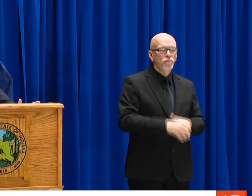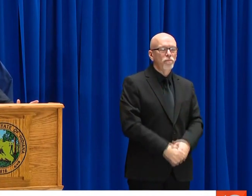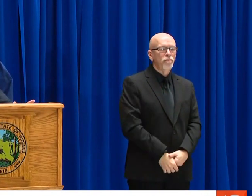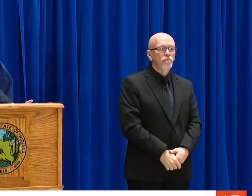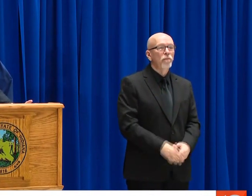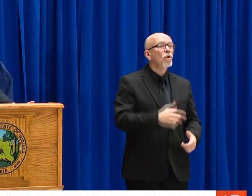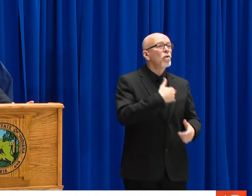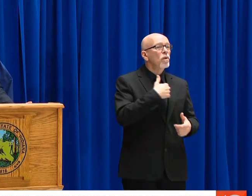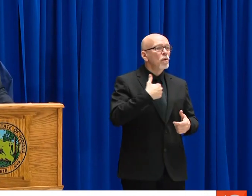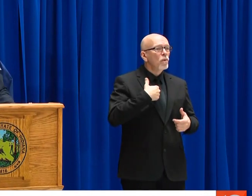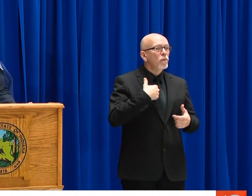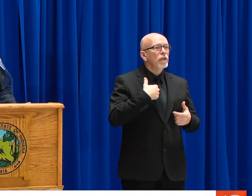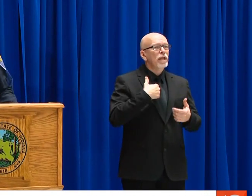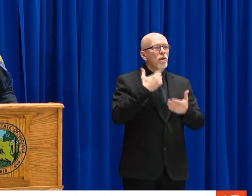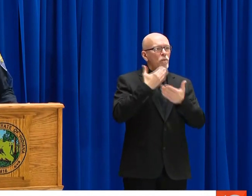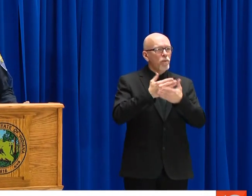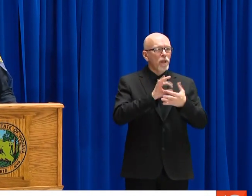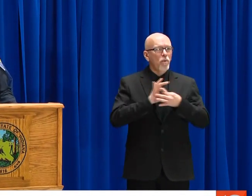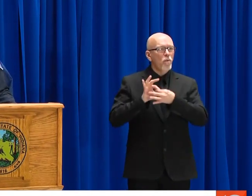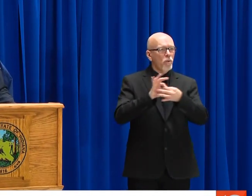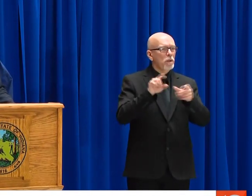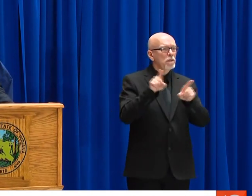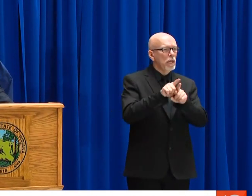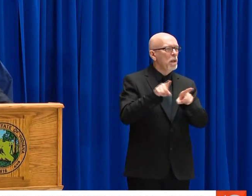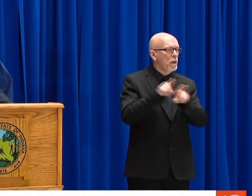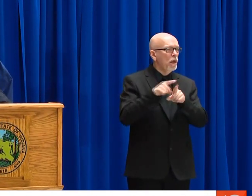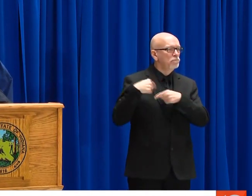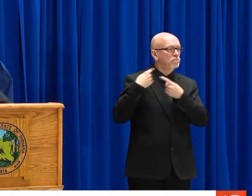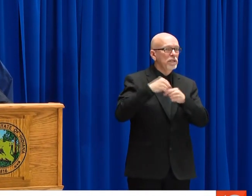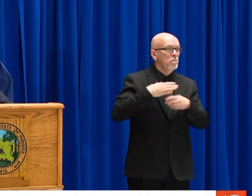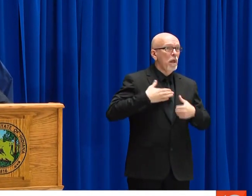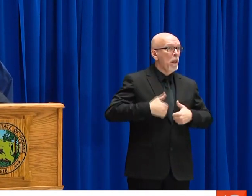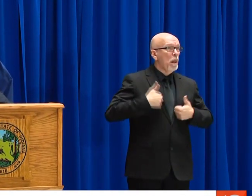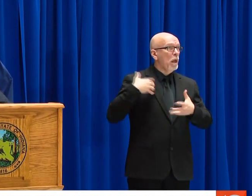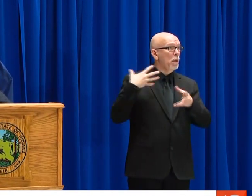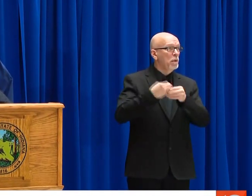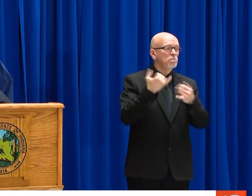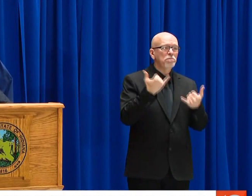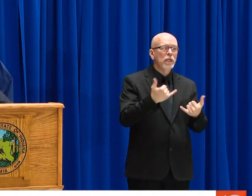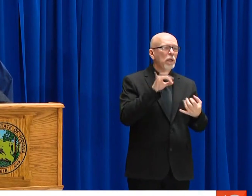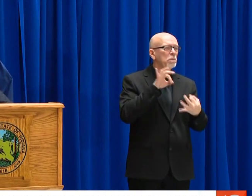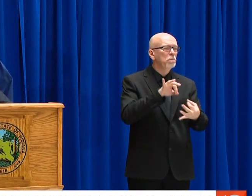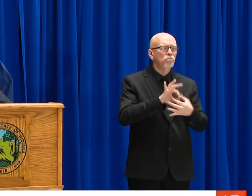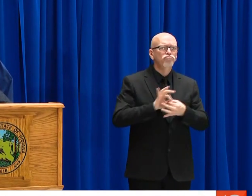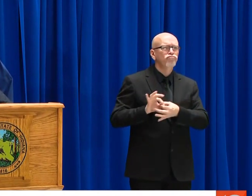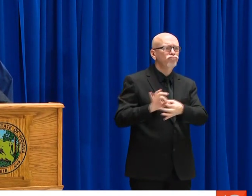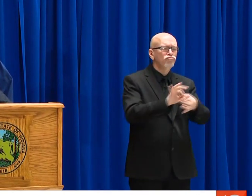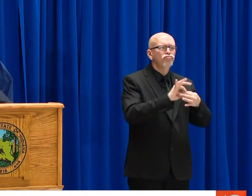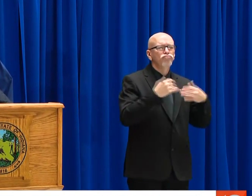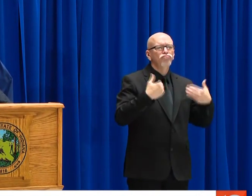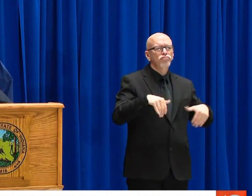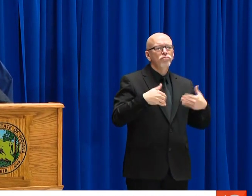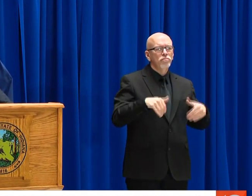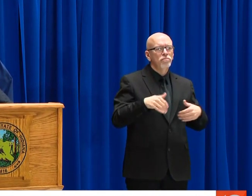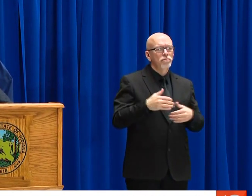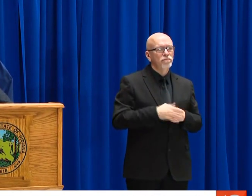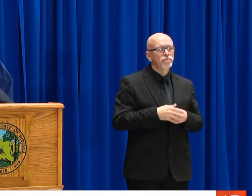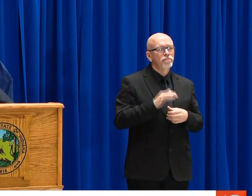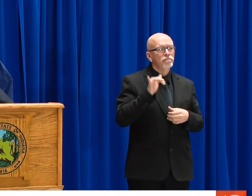YOU ALONG THE WAY. THAT'S WHAT WE DO. AND WE ARE AS WELL COORDINATED